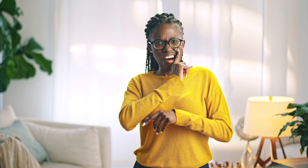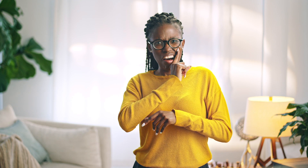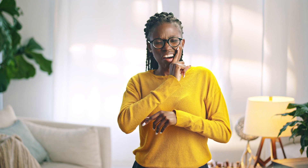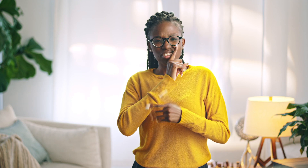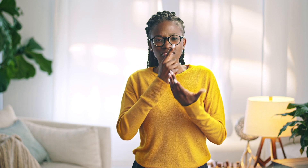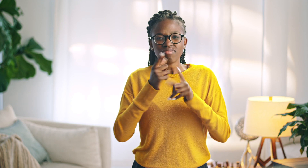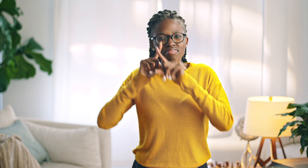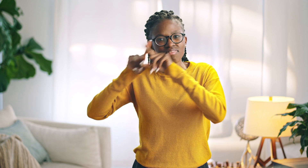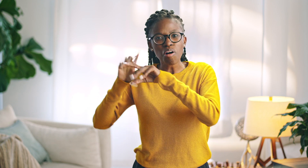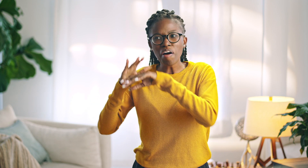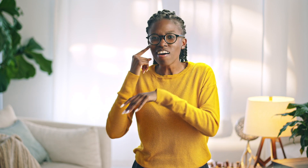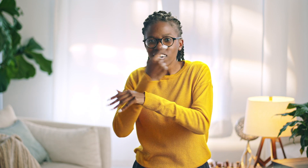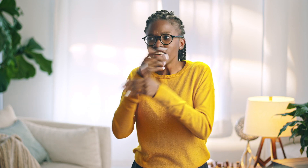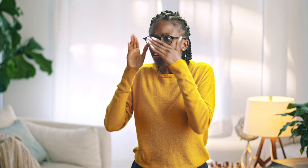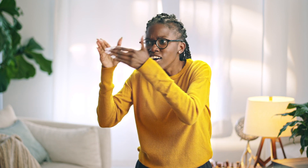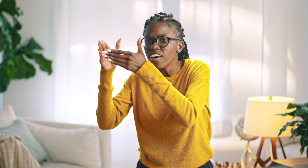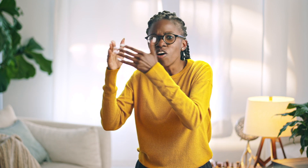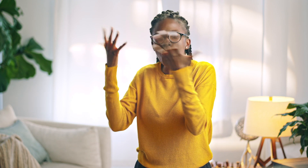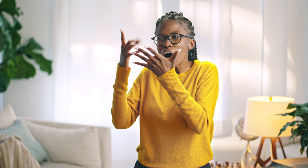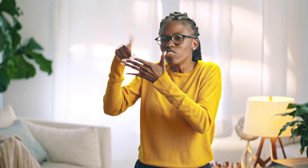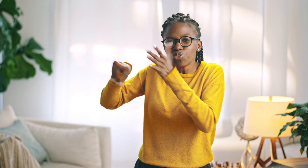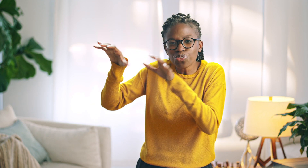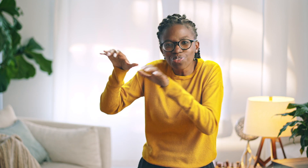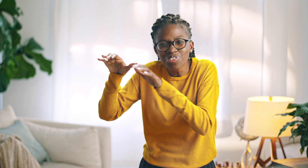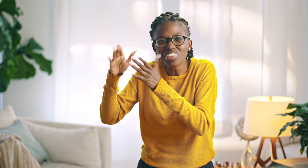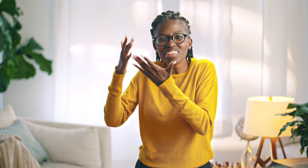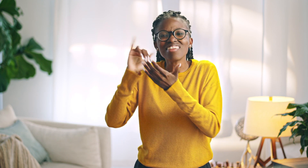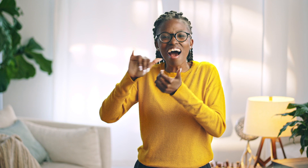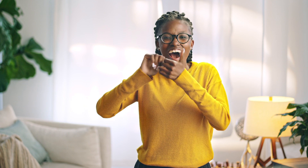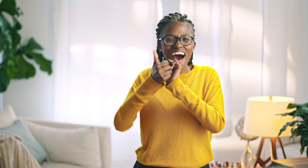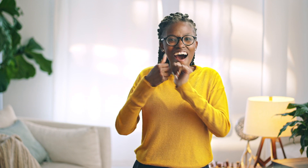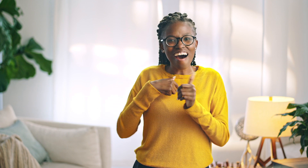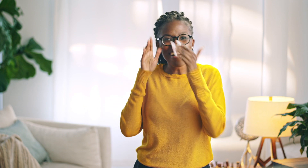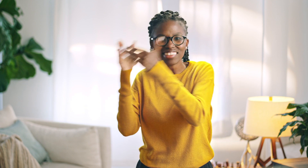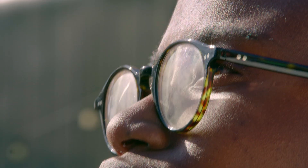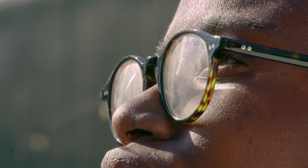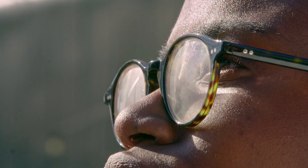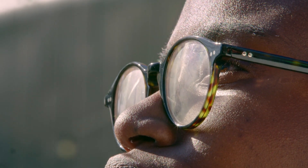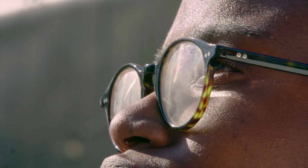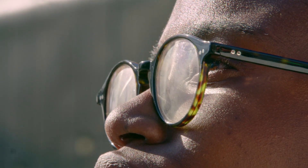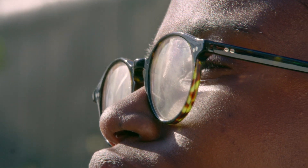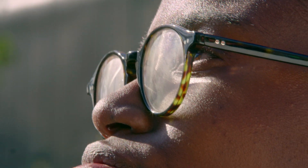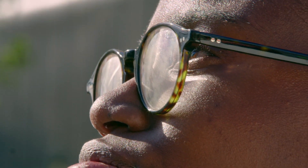For me, it's a visual hearing. I depend on my eyes, and that's how I hear Him